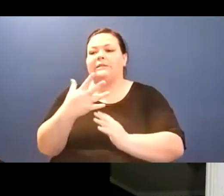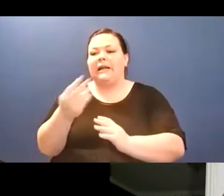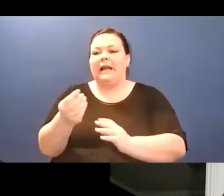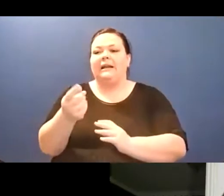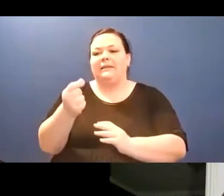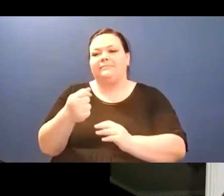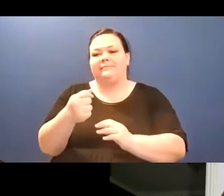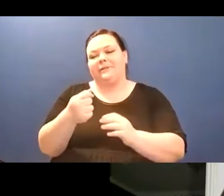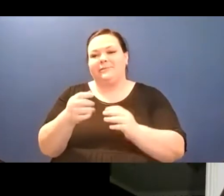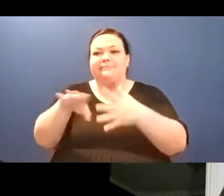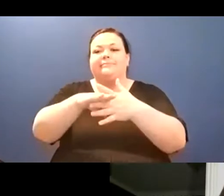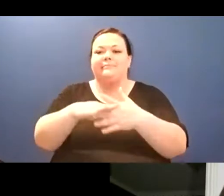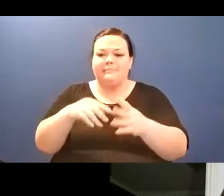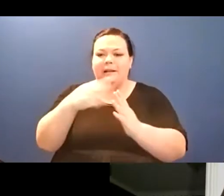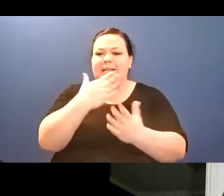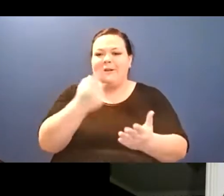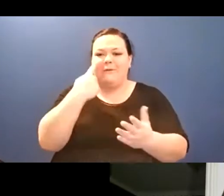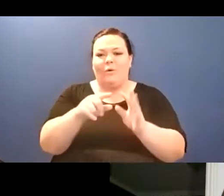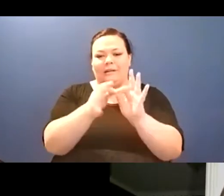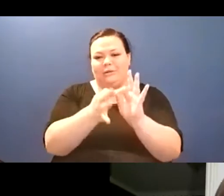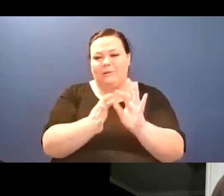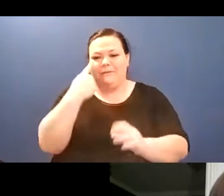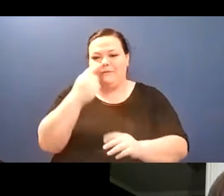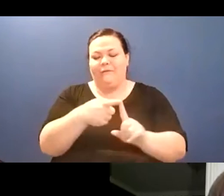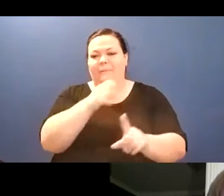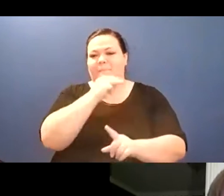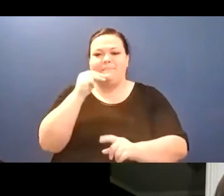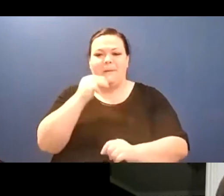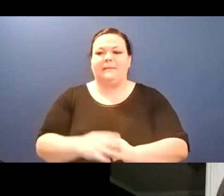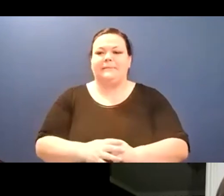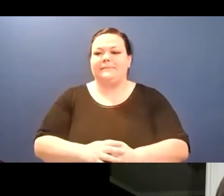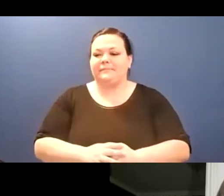came out right at the same time right Aditi, like right at the same time as Emporium, yeah, um,